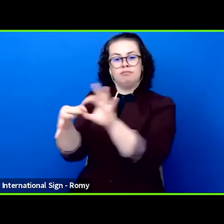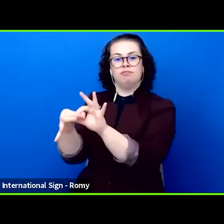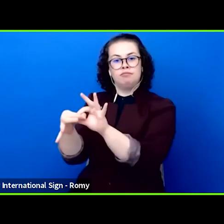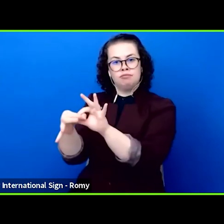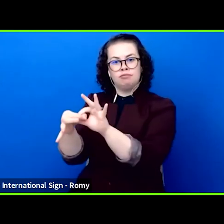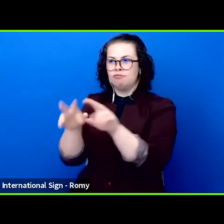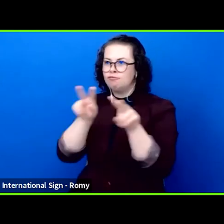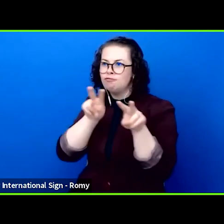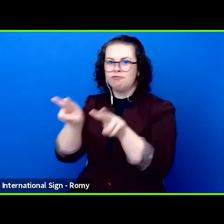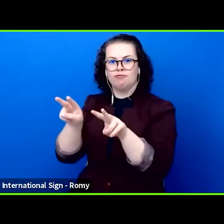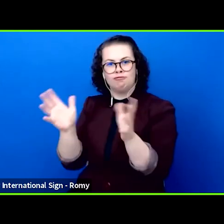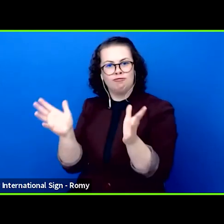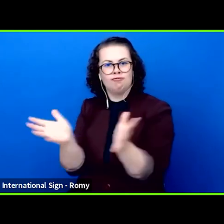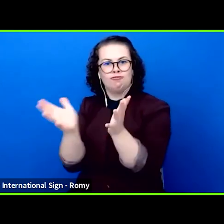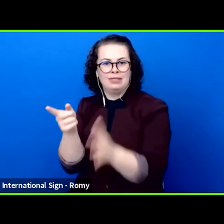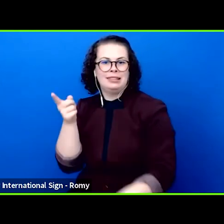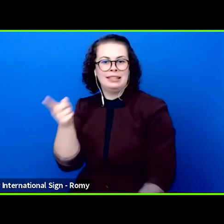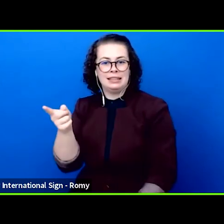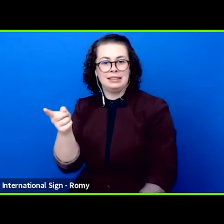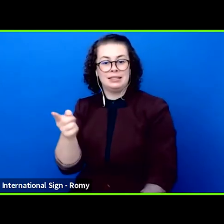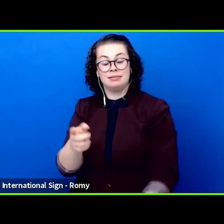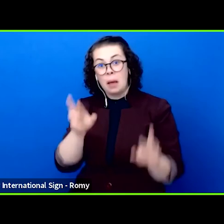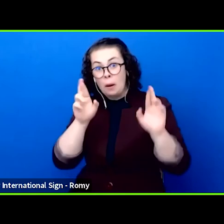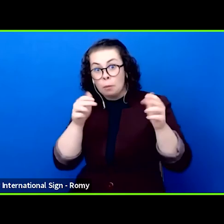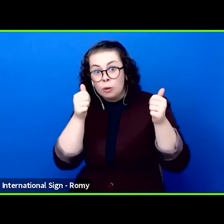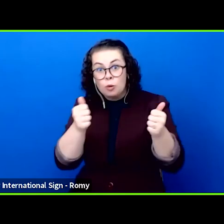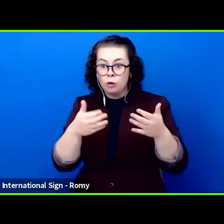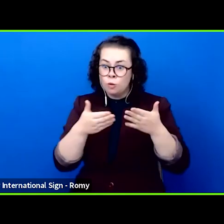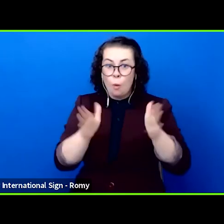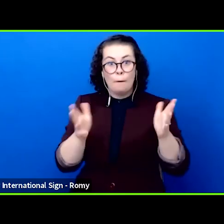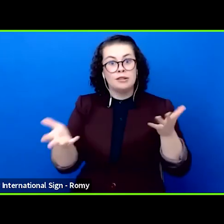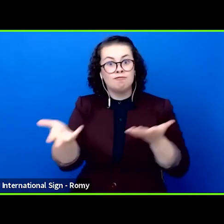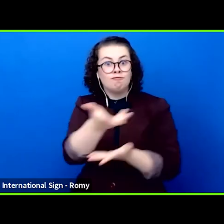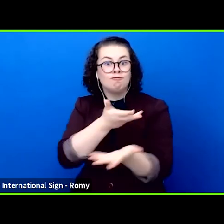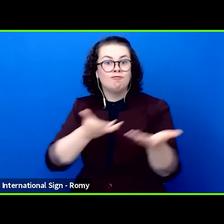and much success and many things to the organizers Charlotte Orti is creator of